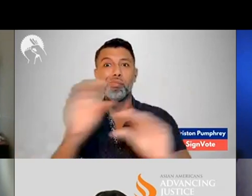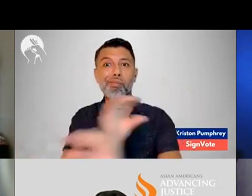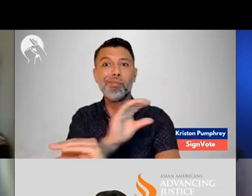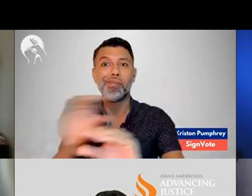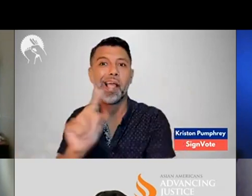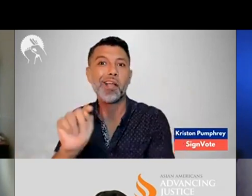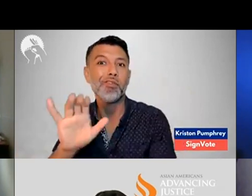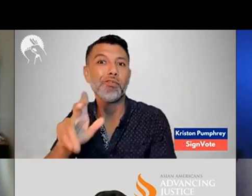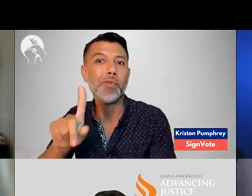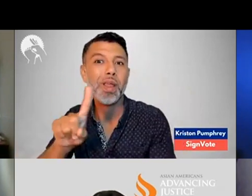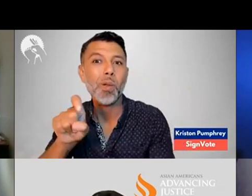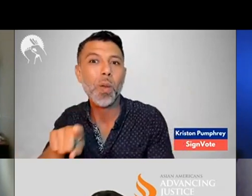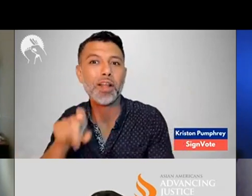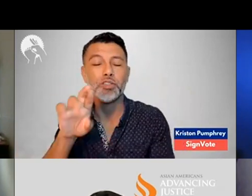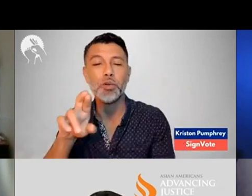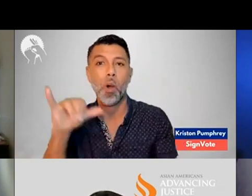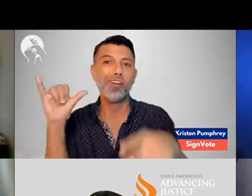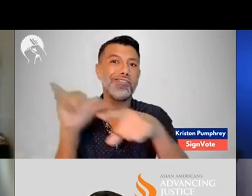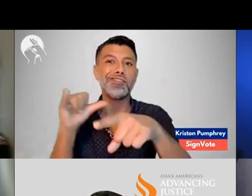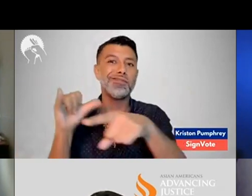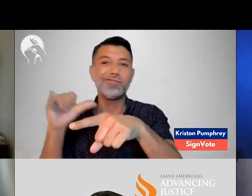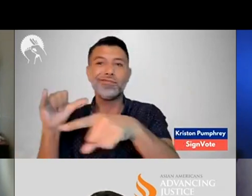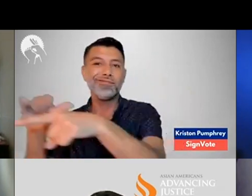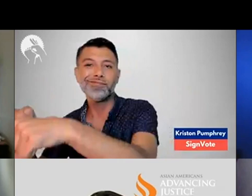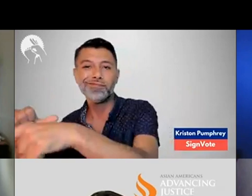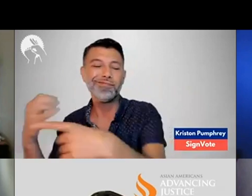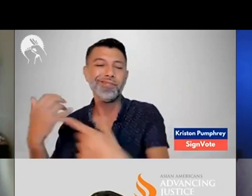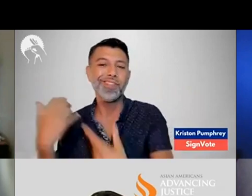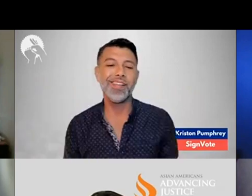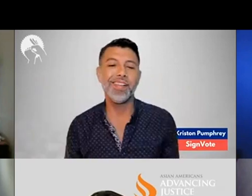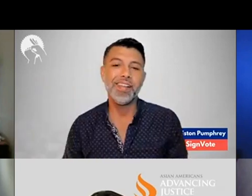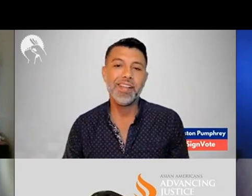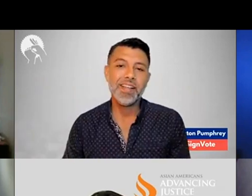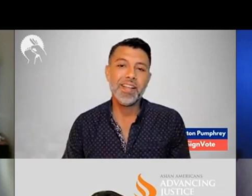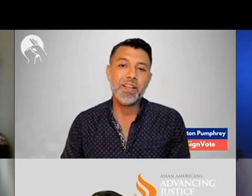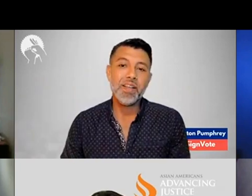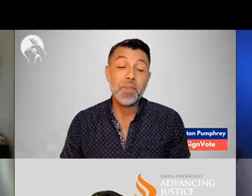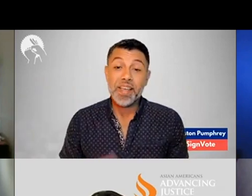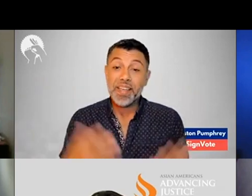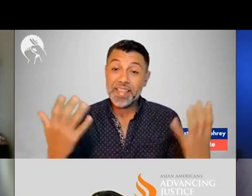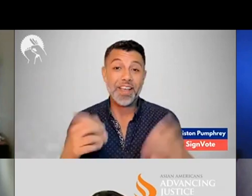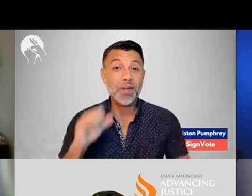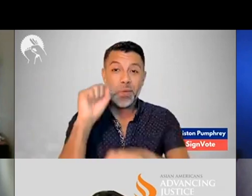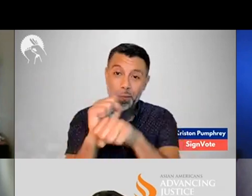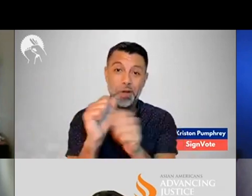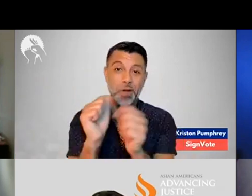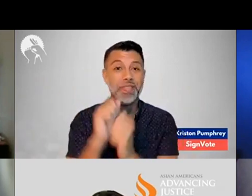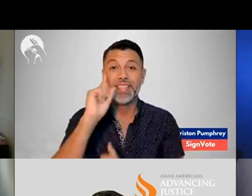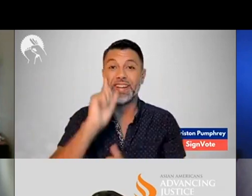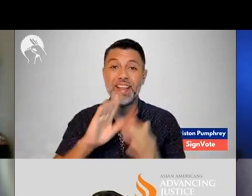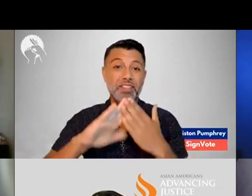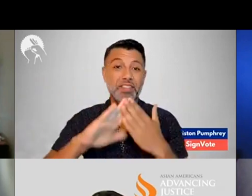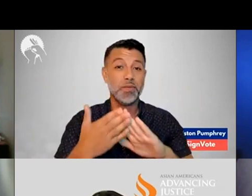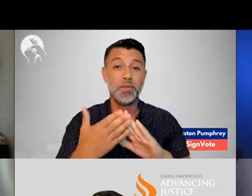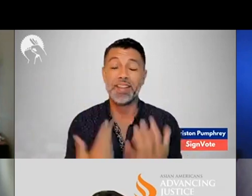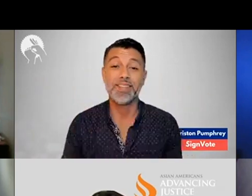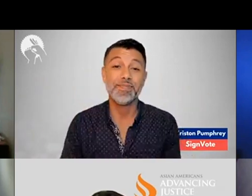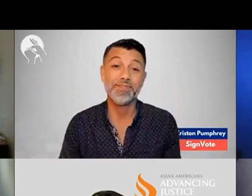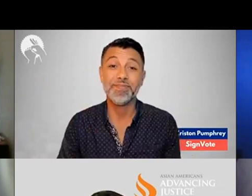visual language, without having trick questions or without having complicated terminology